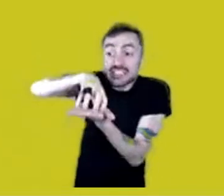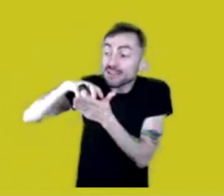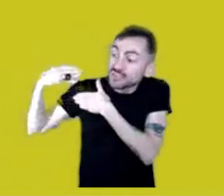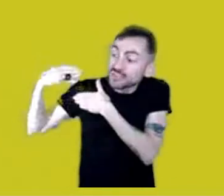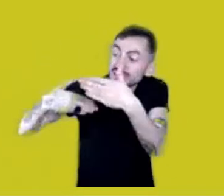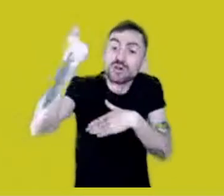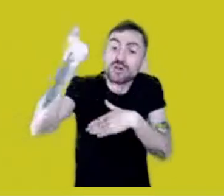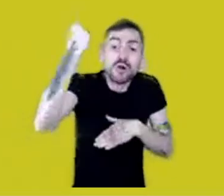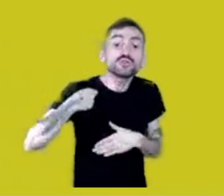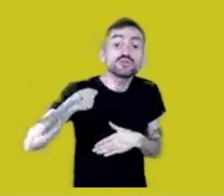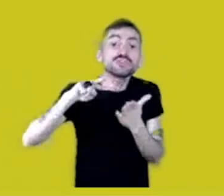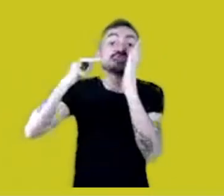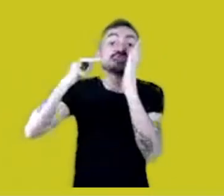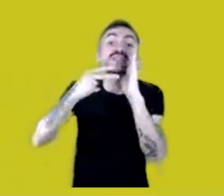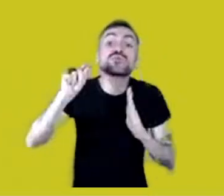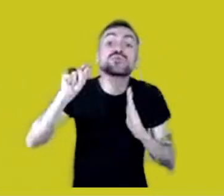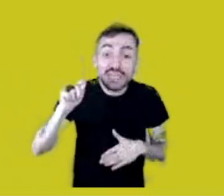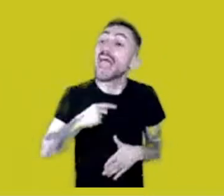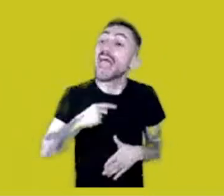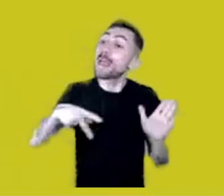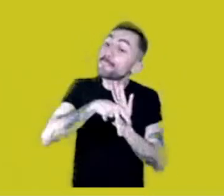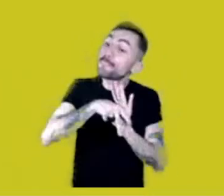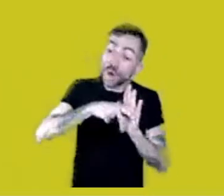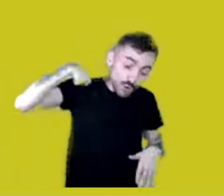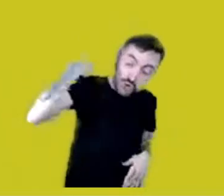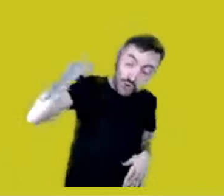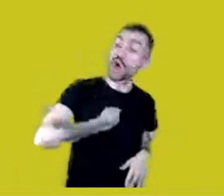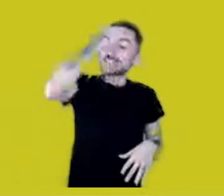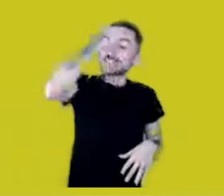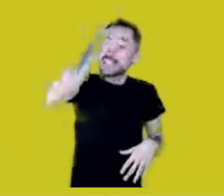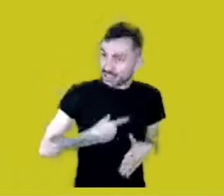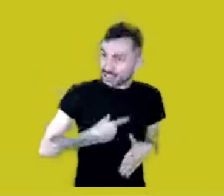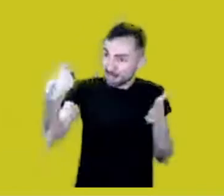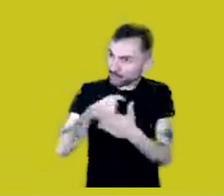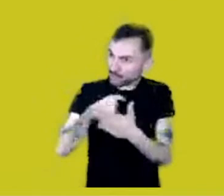I’ll tell you: they’re our identity and no one asked us for permission.